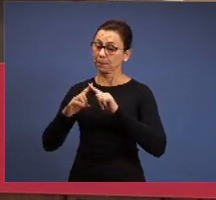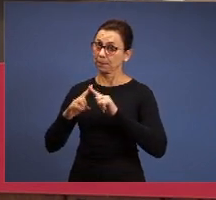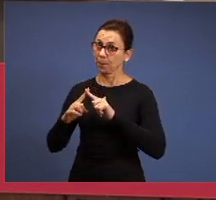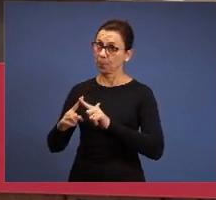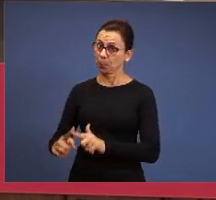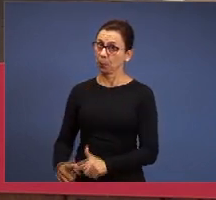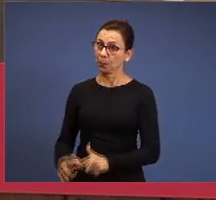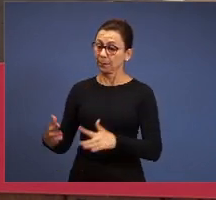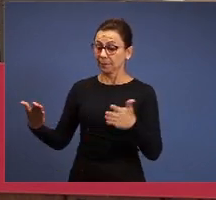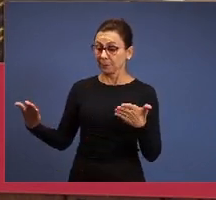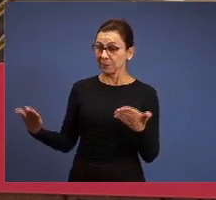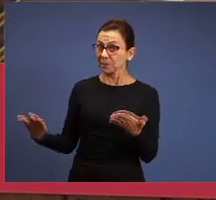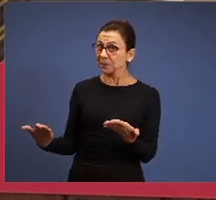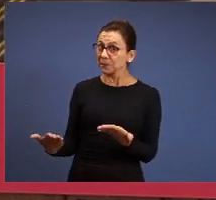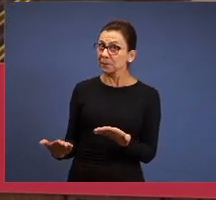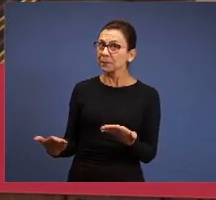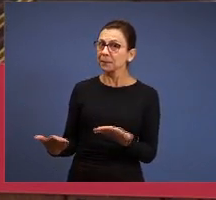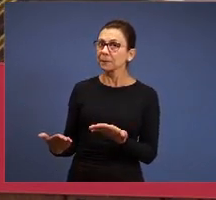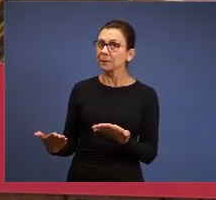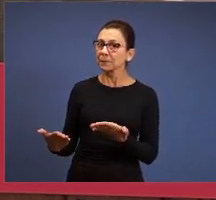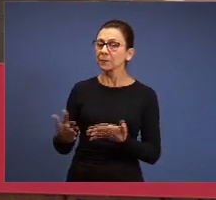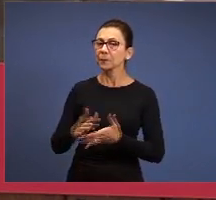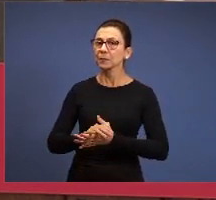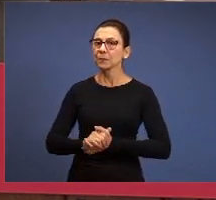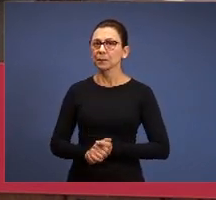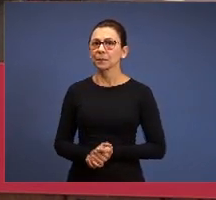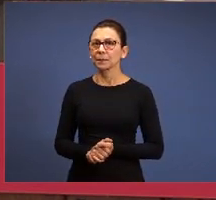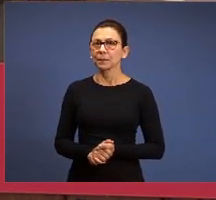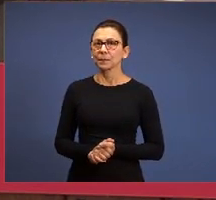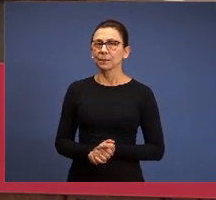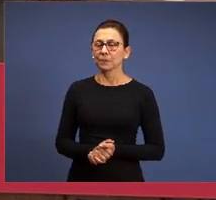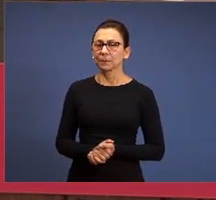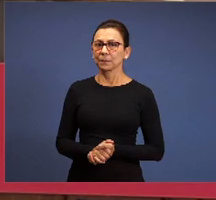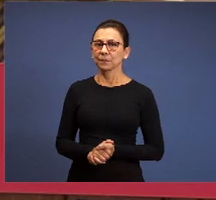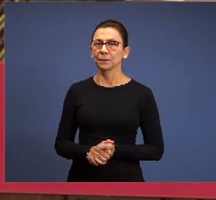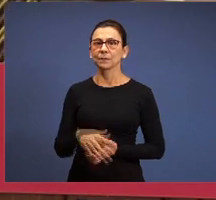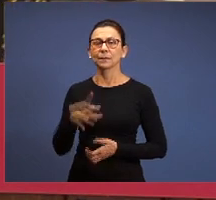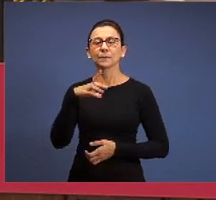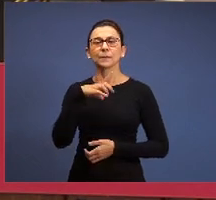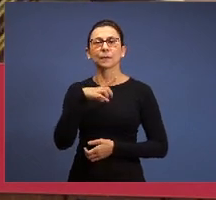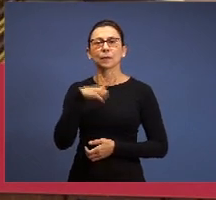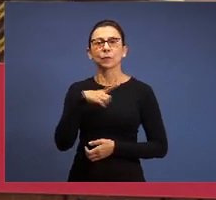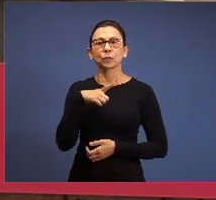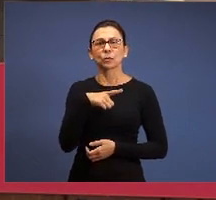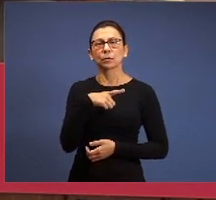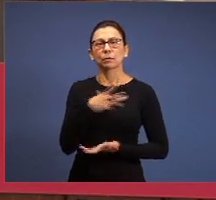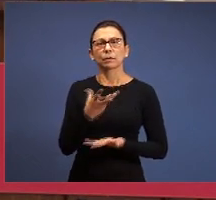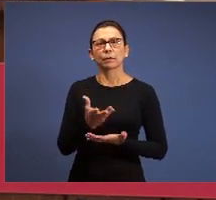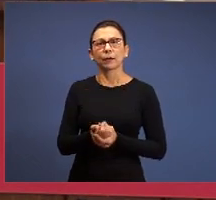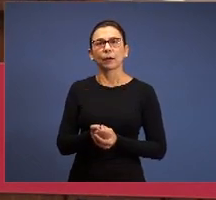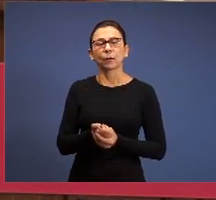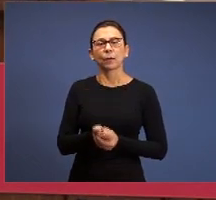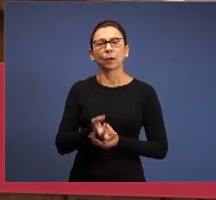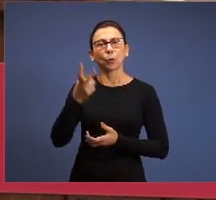our days has background, it’s not cultural; cultural wealth is when you start talking about